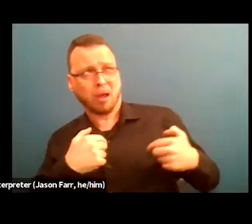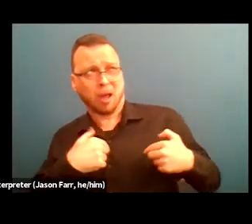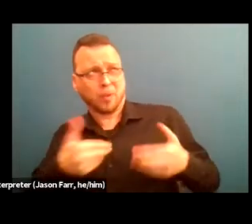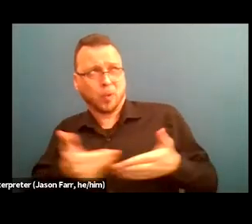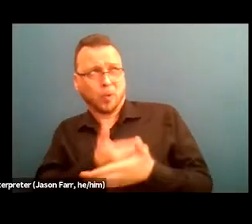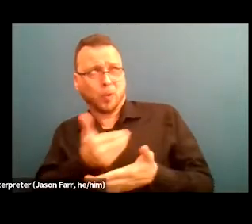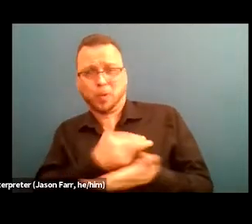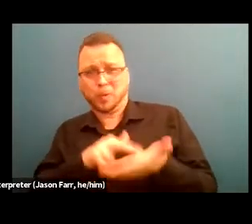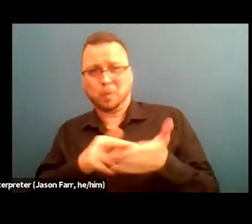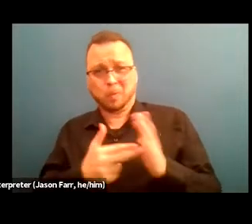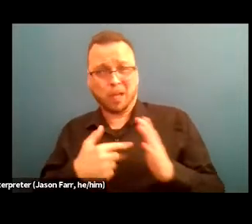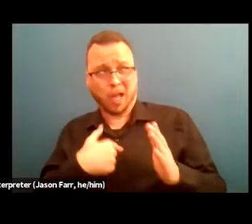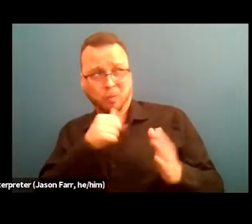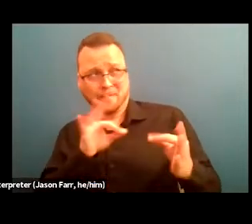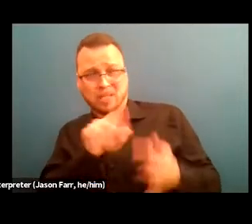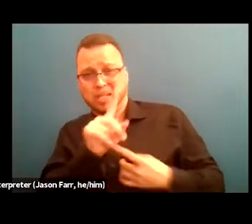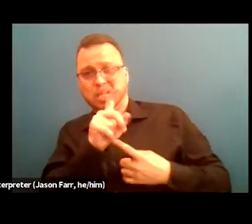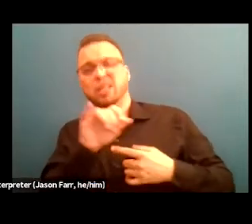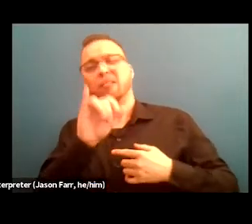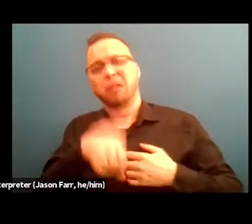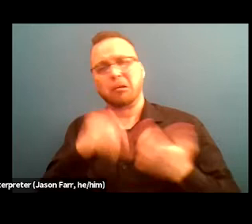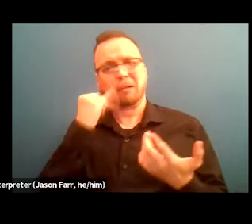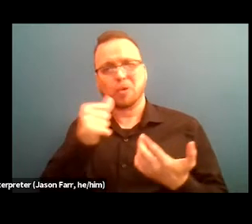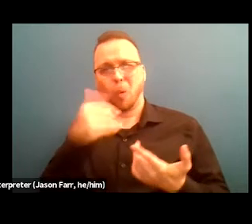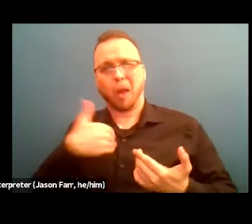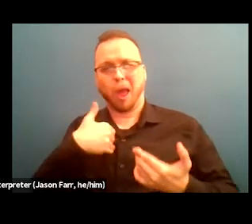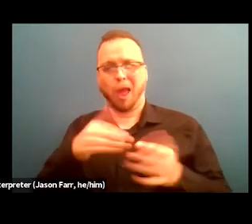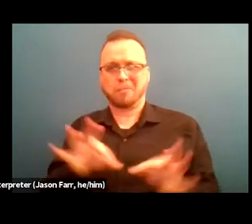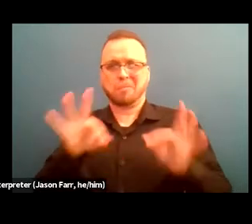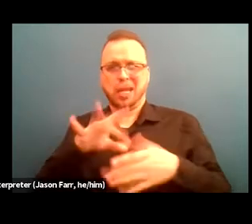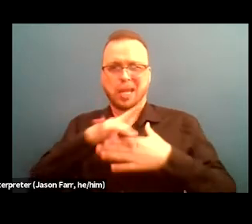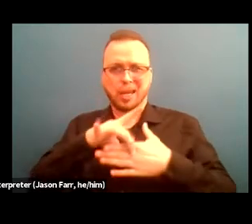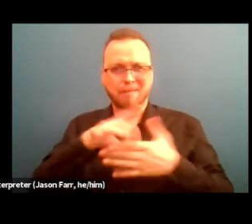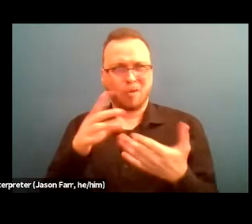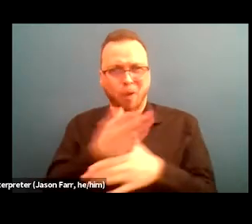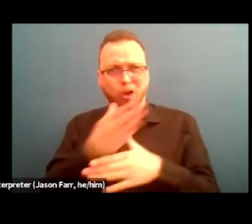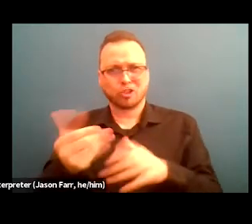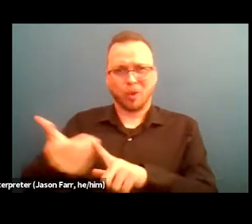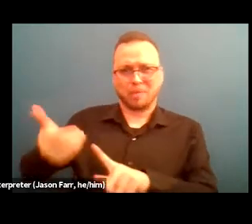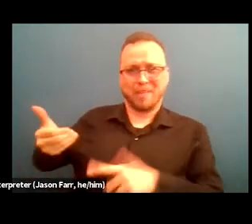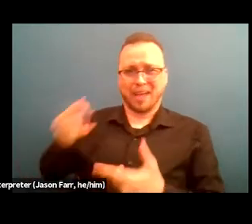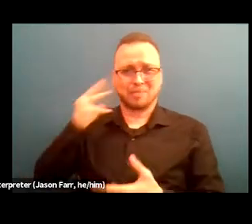If you haven't historically had meaningful partnerships in the past. So it can do so much to change the vibe of a meeting,